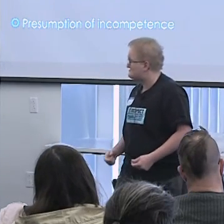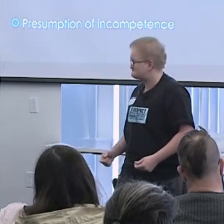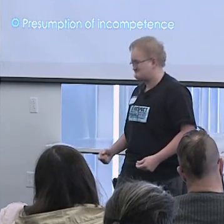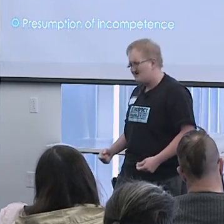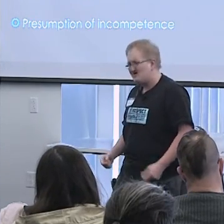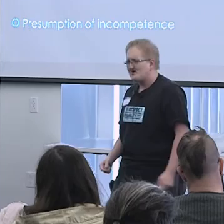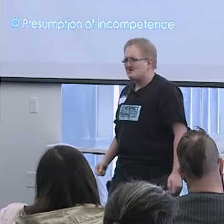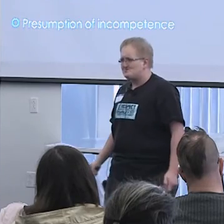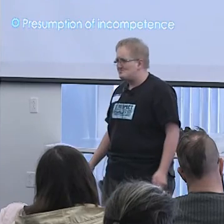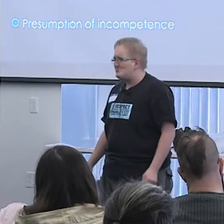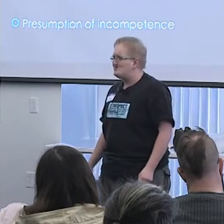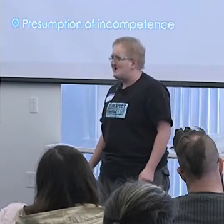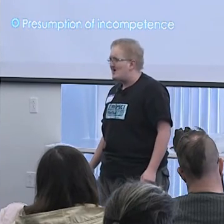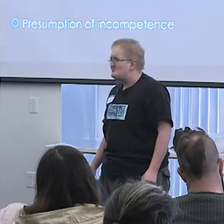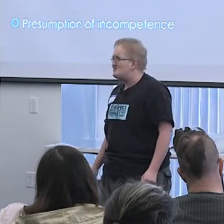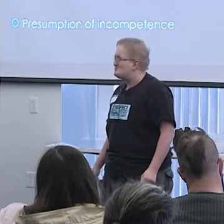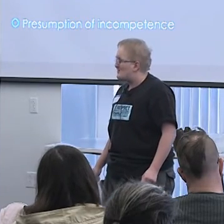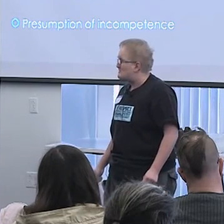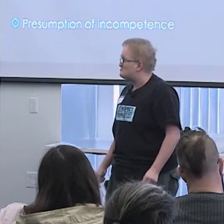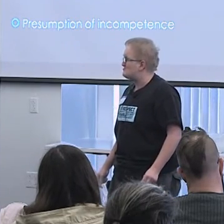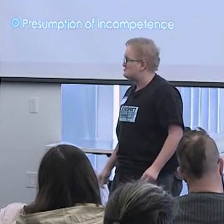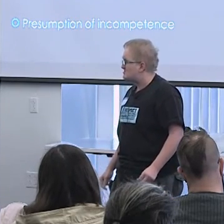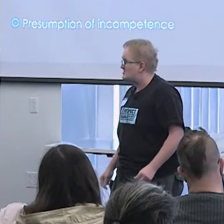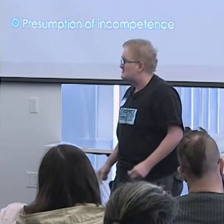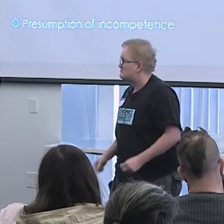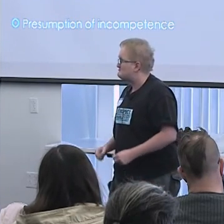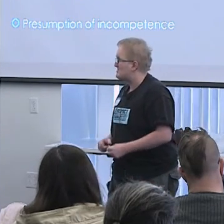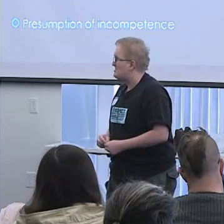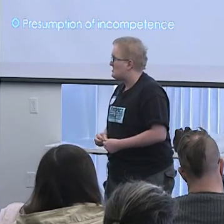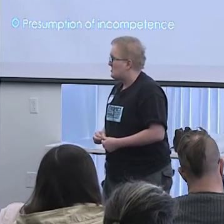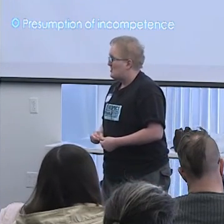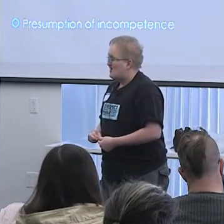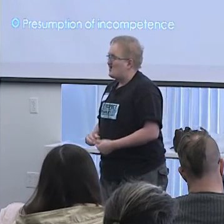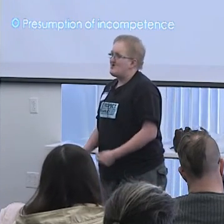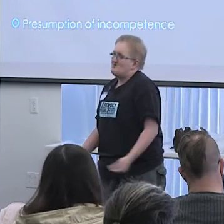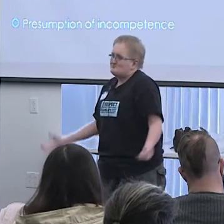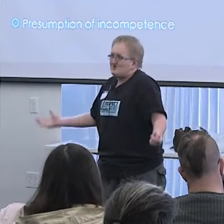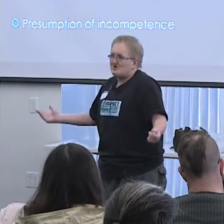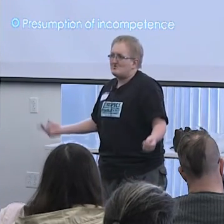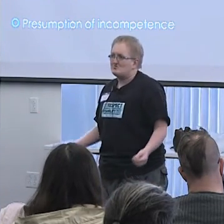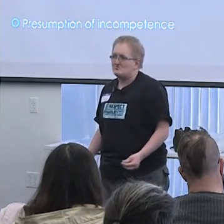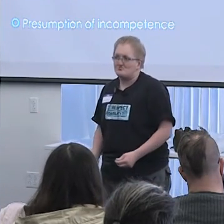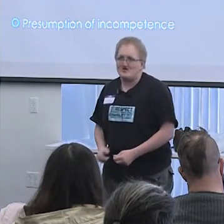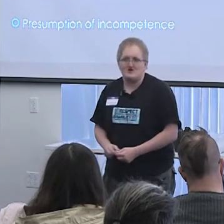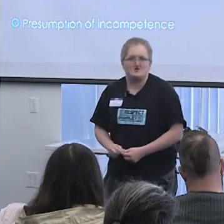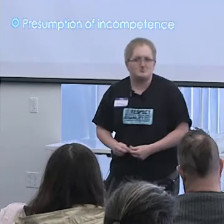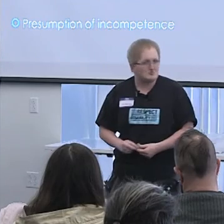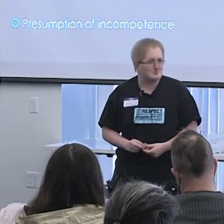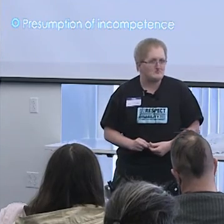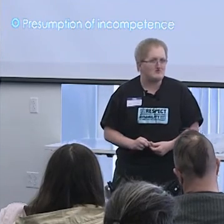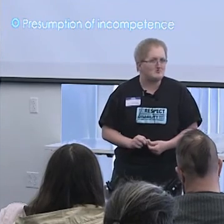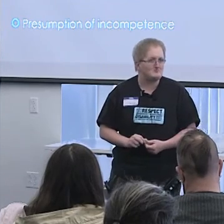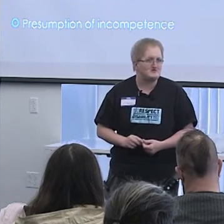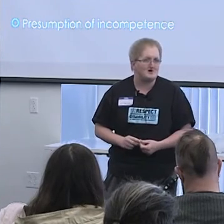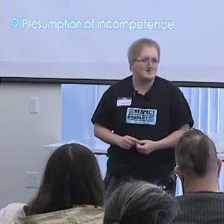Like sure yeah, we don't like certain things, but hey that's how it goes, we can't force people to be nice,